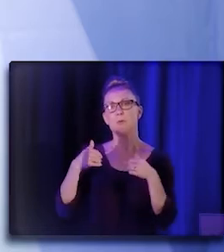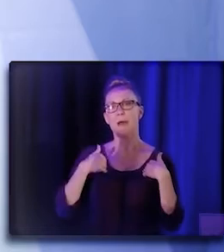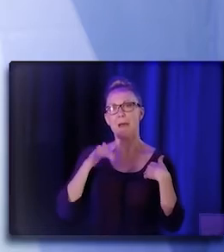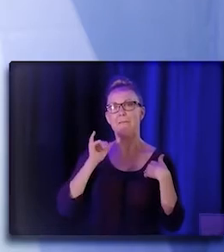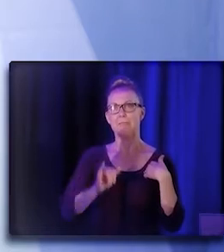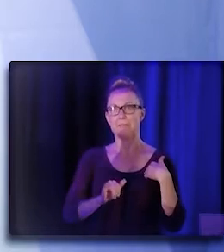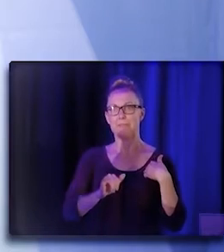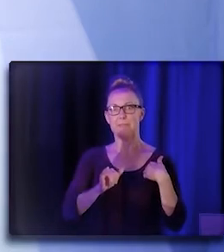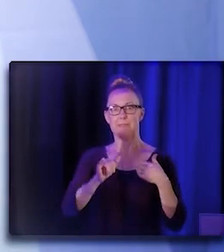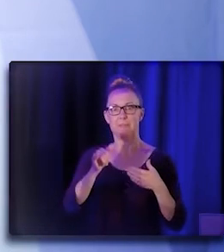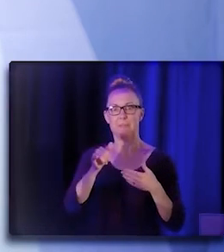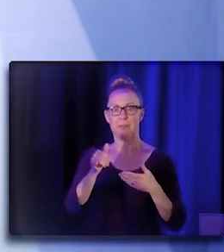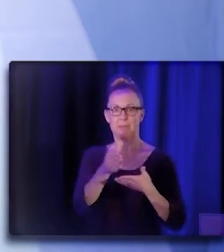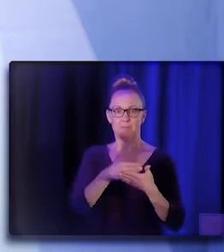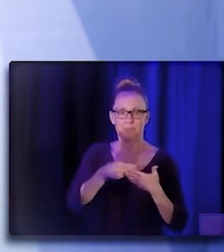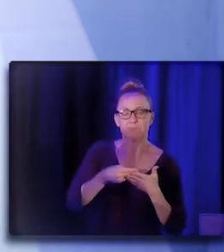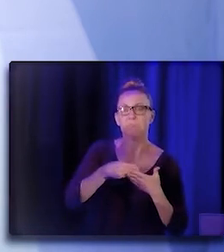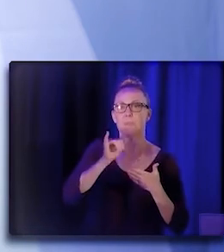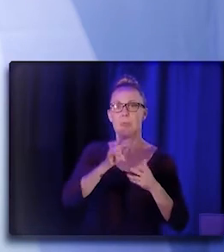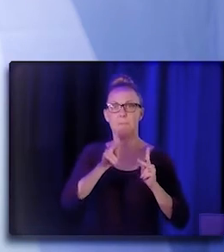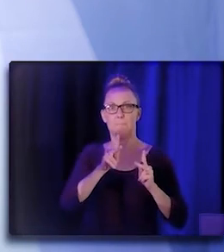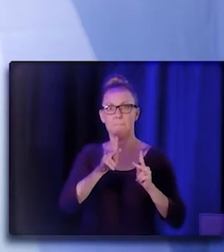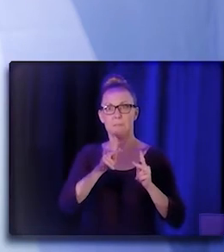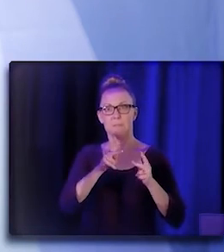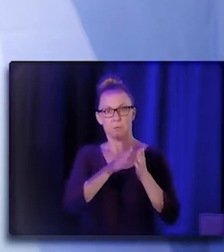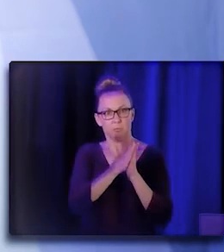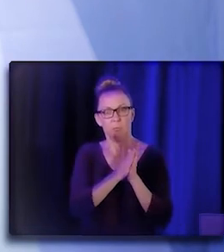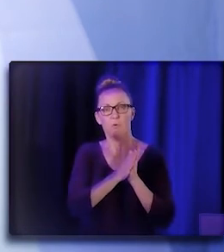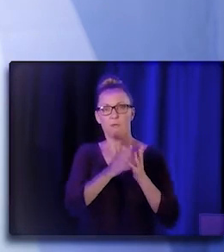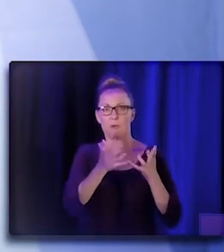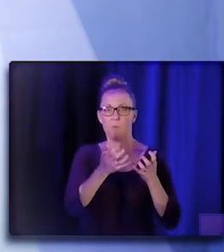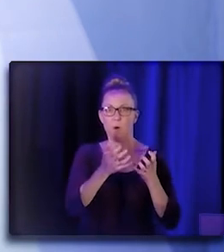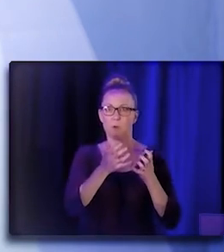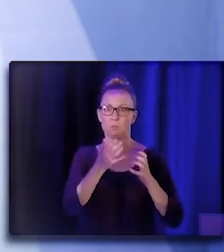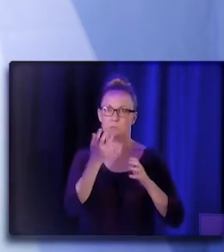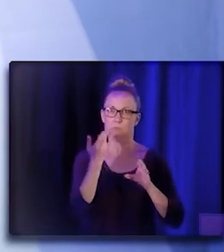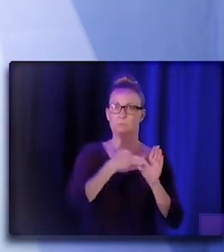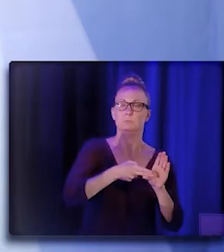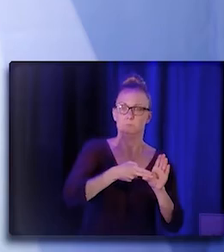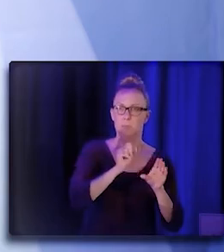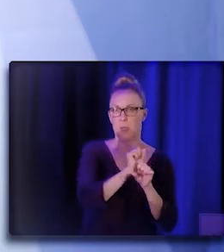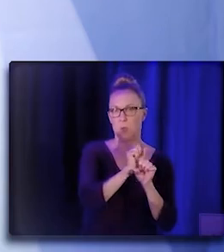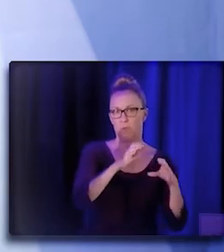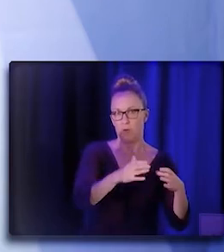And so that's what a lot of the CHW/P/Rs have been telling us. And if you look at the benefit, you know,